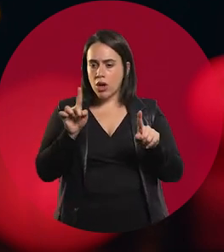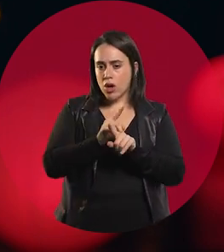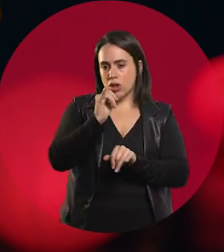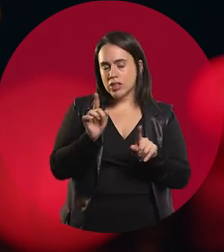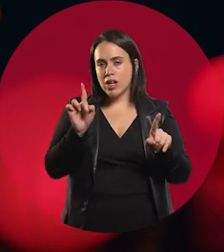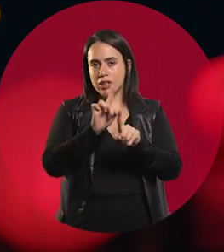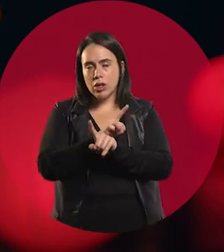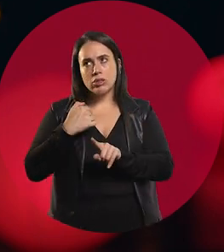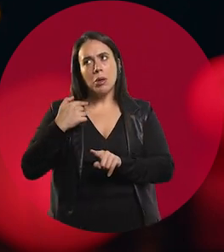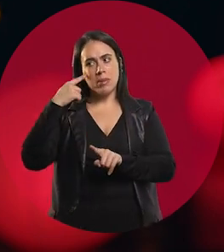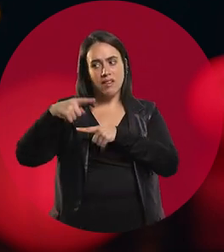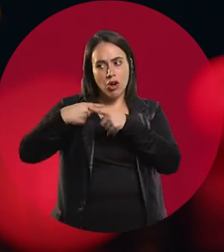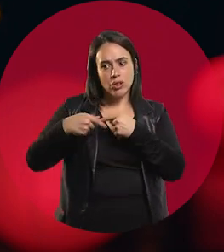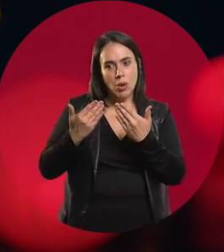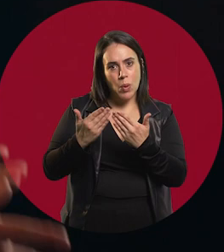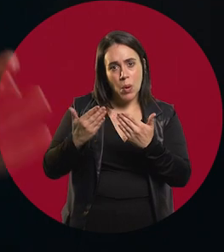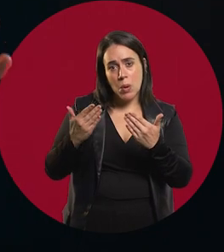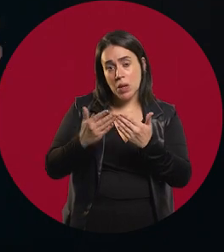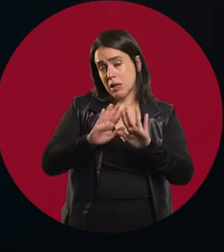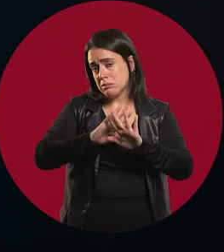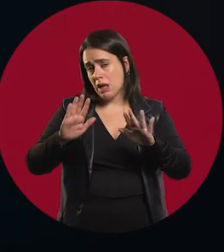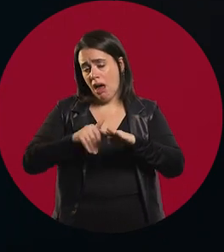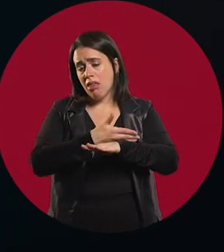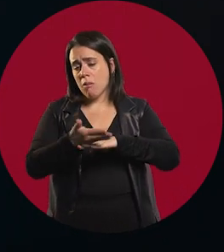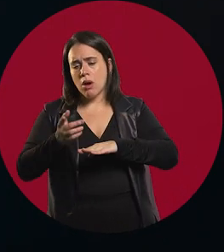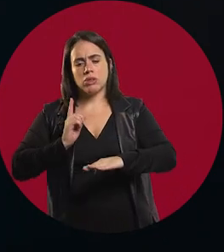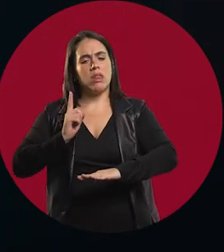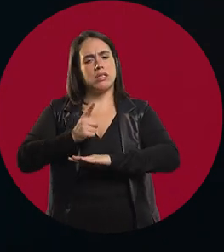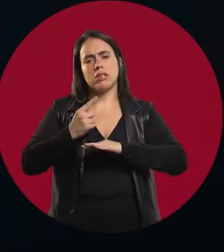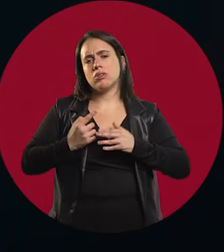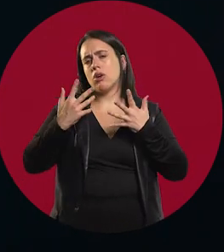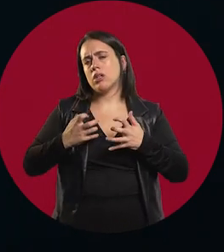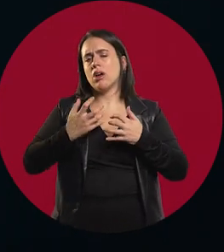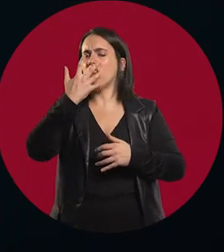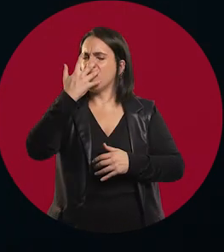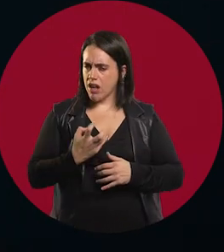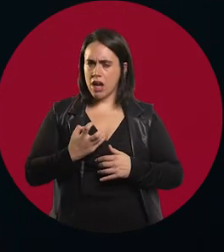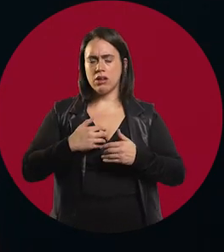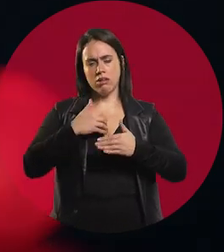Every year I had to think about whether to stay or not. Until I decided to take the career seriously.